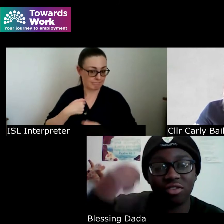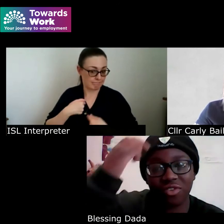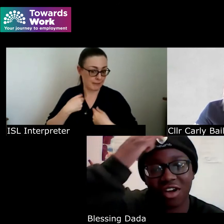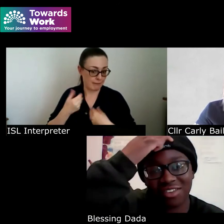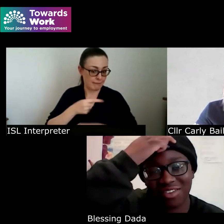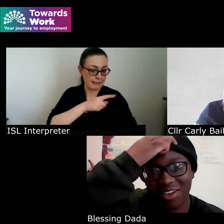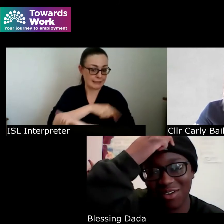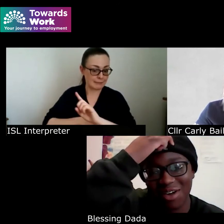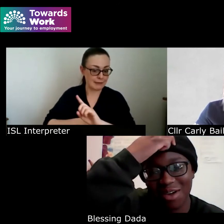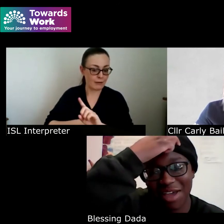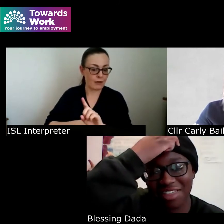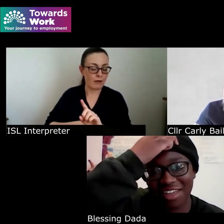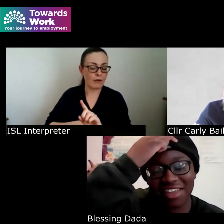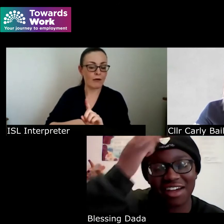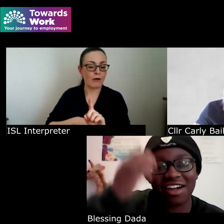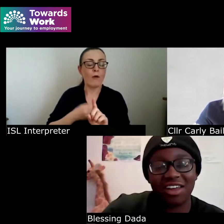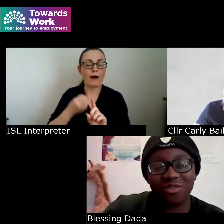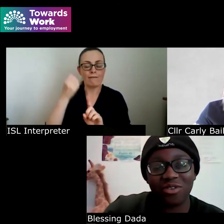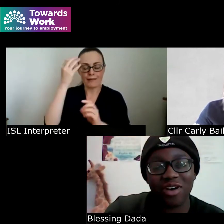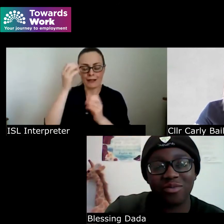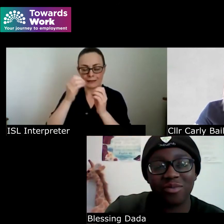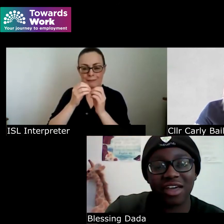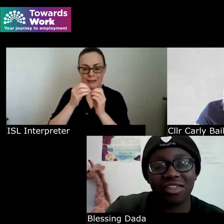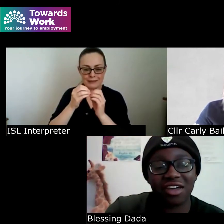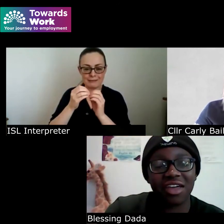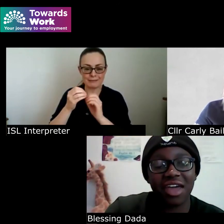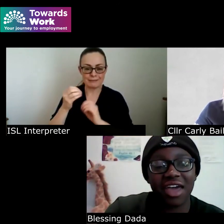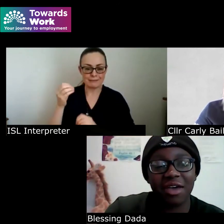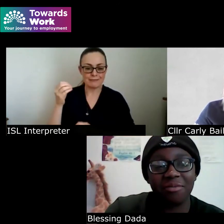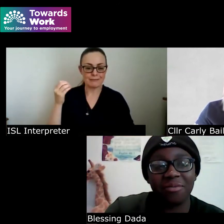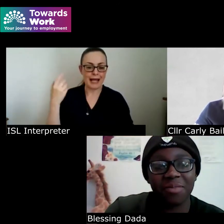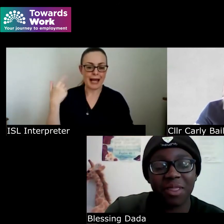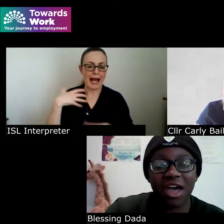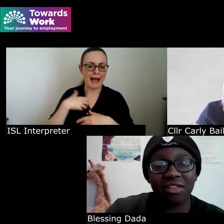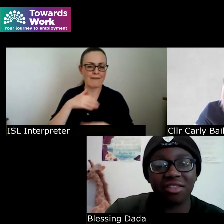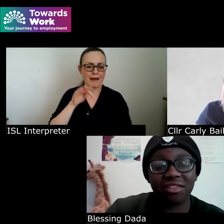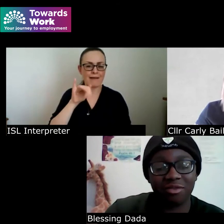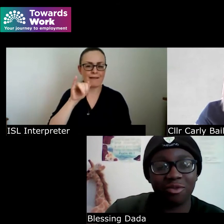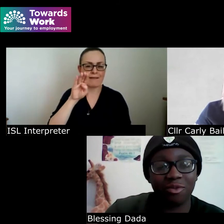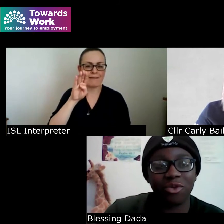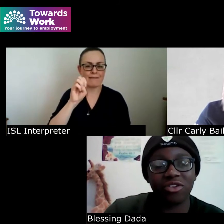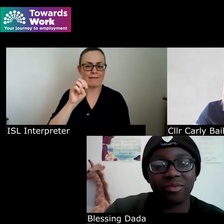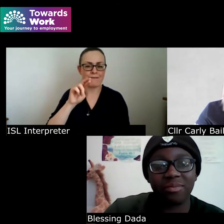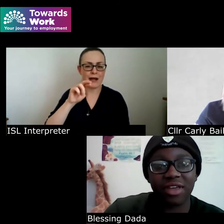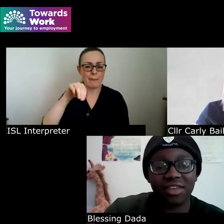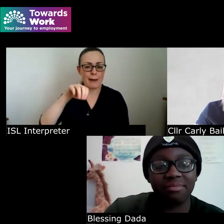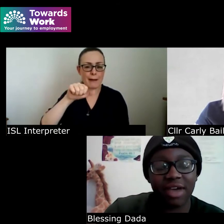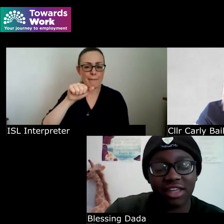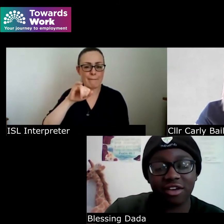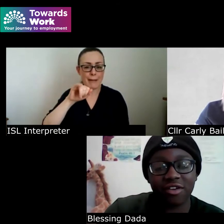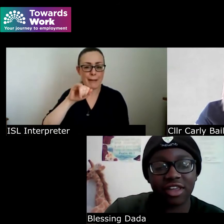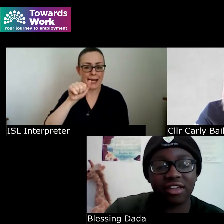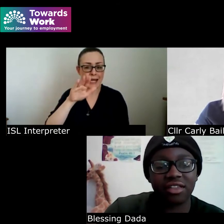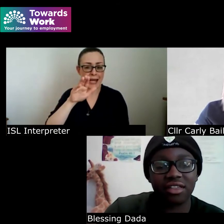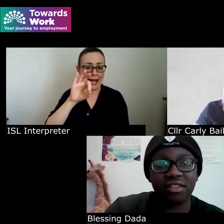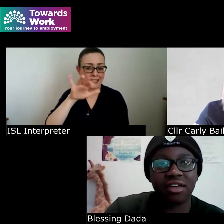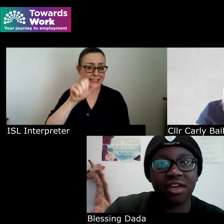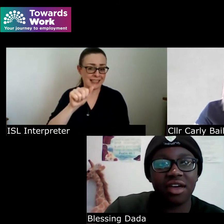forgot to mention that I live with fibromyalgia and as one of my mentees many chronic illnesses